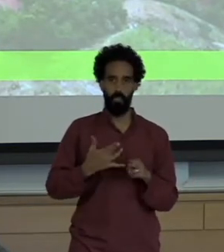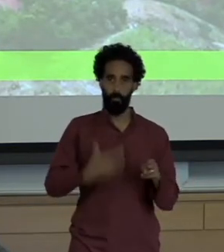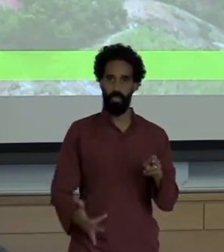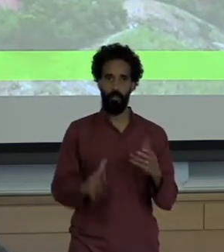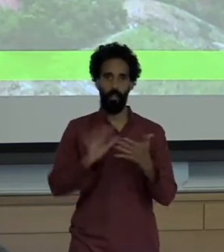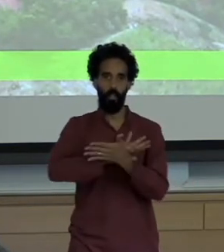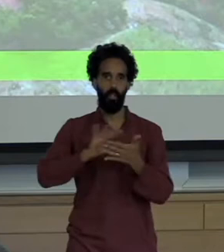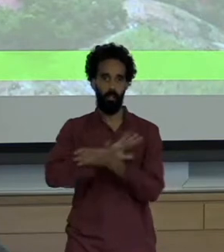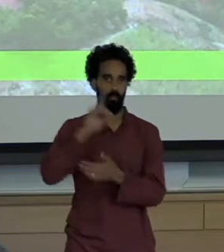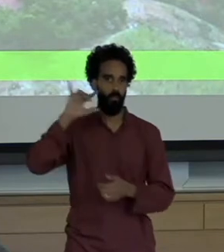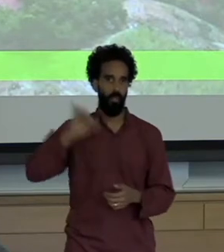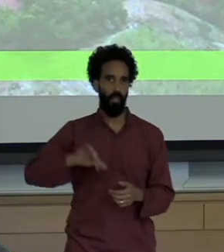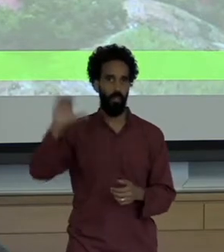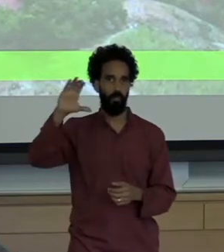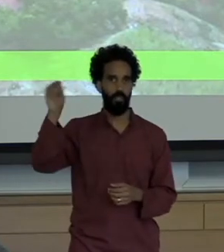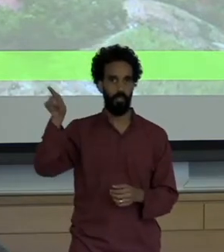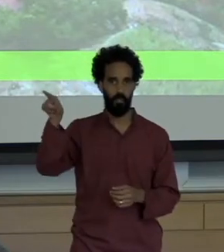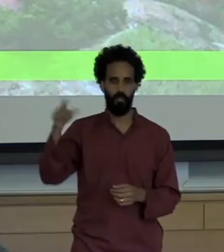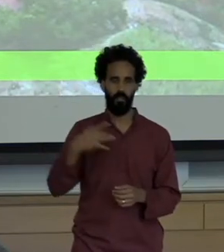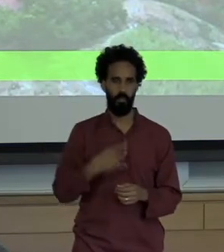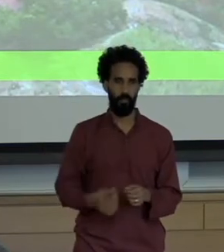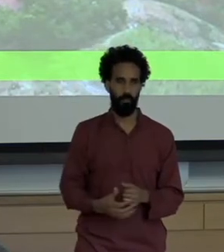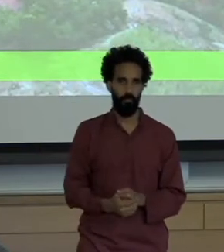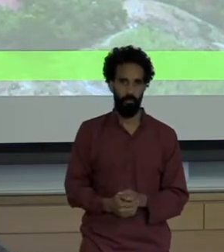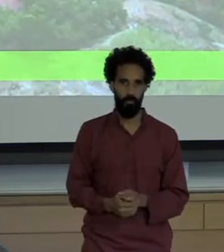and also